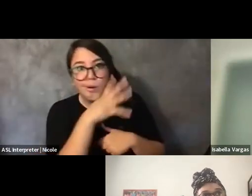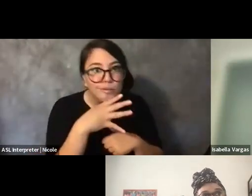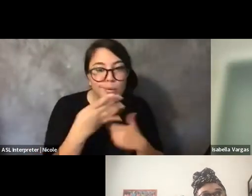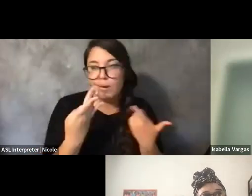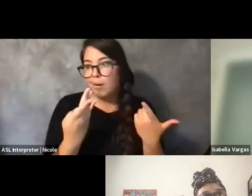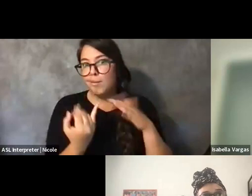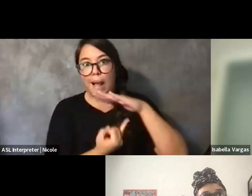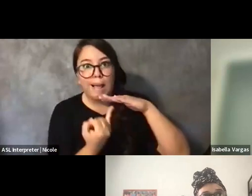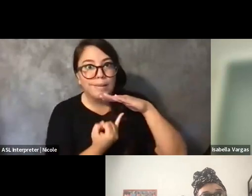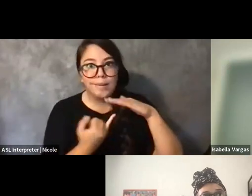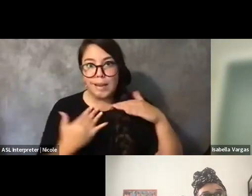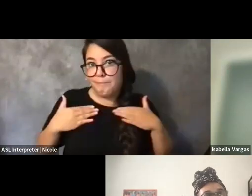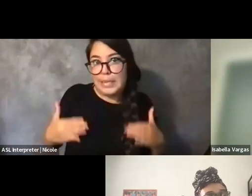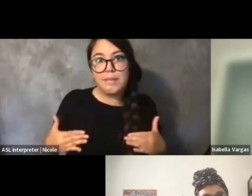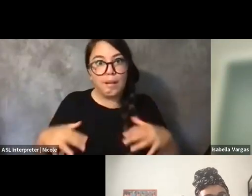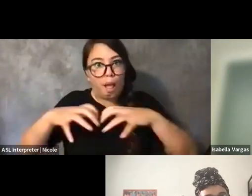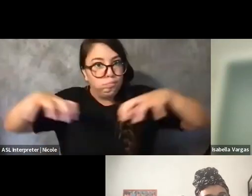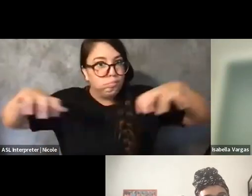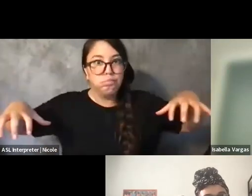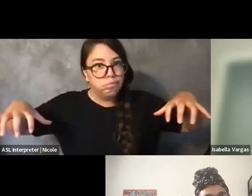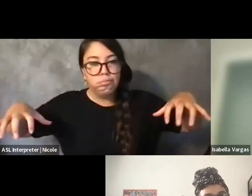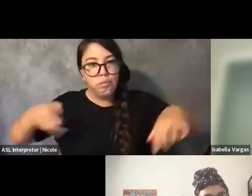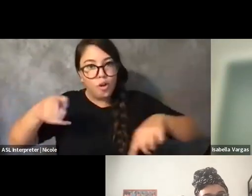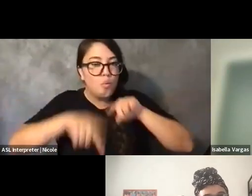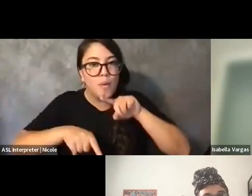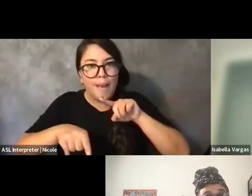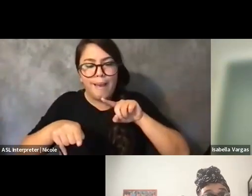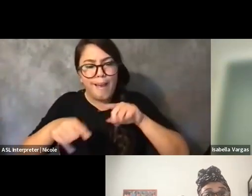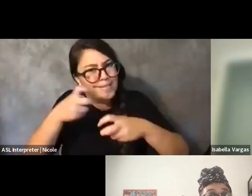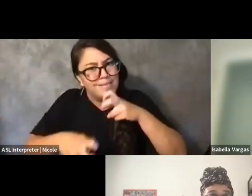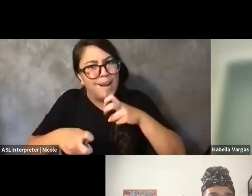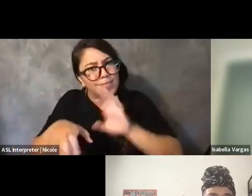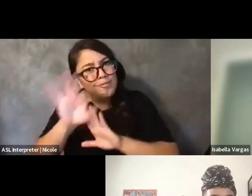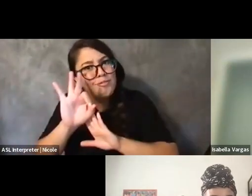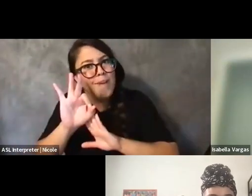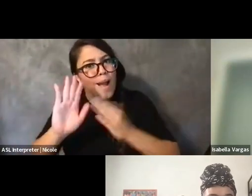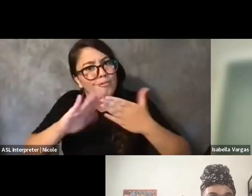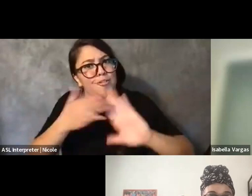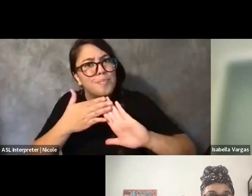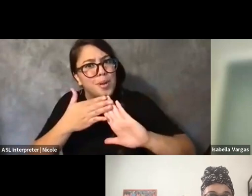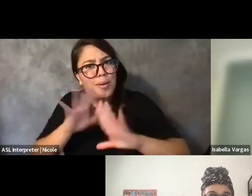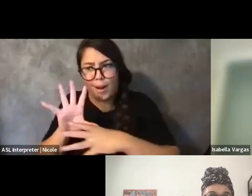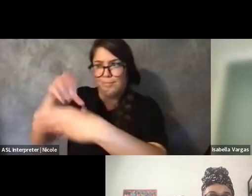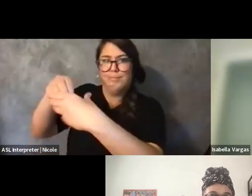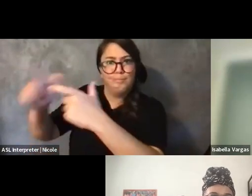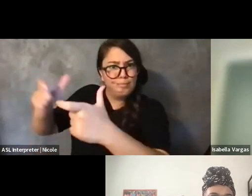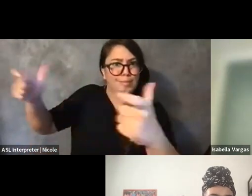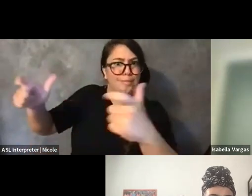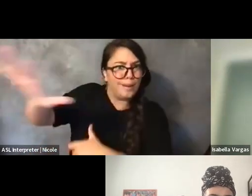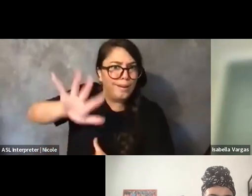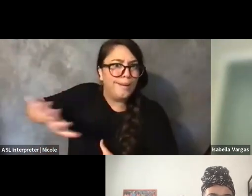and you can't quite find community in those big, big, big spaces like Twitter or Facebook.